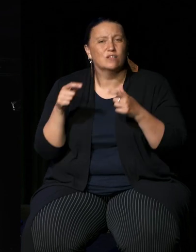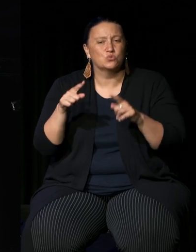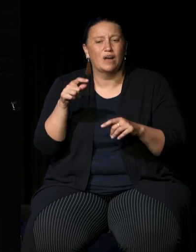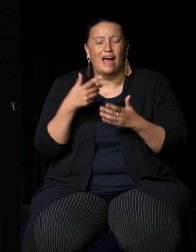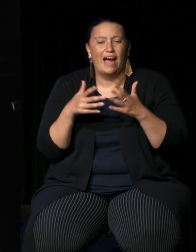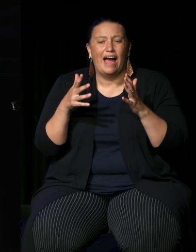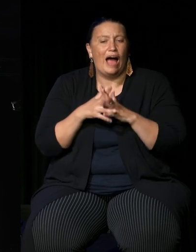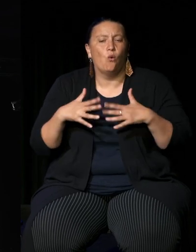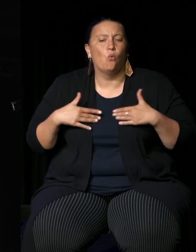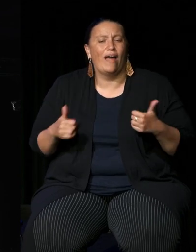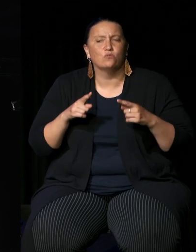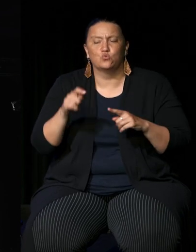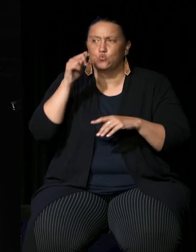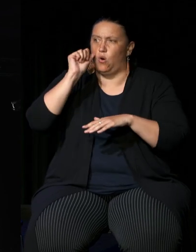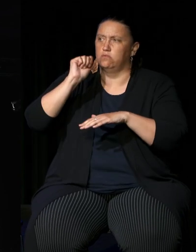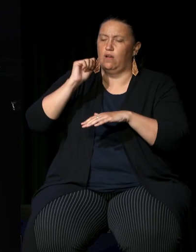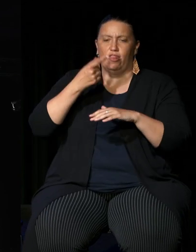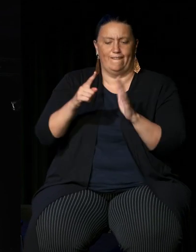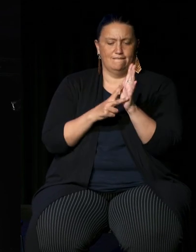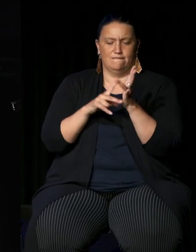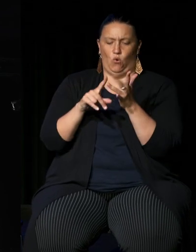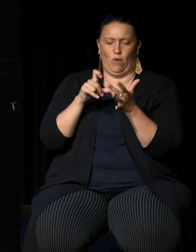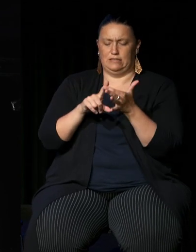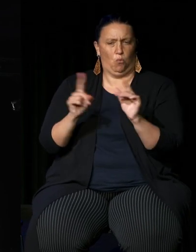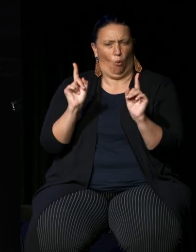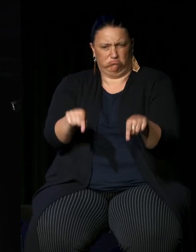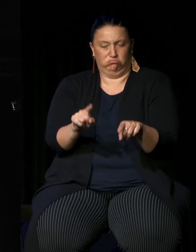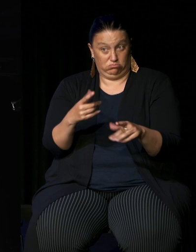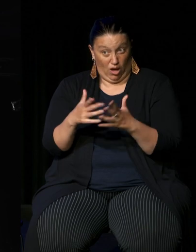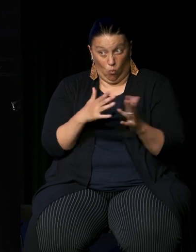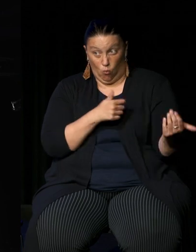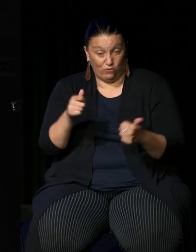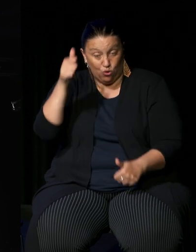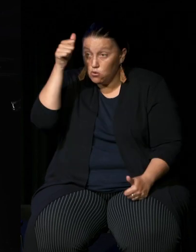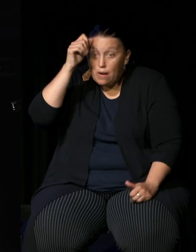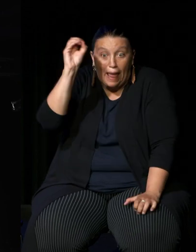um the setup of the voice and what it is and you may not know anything about it I mean the whole